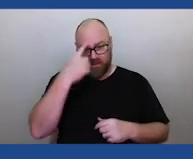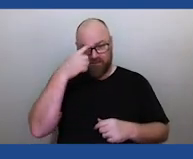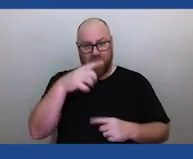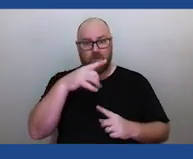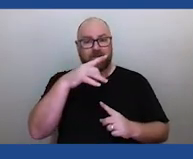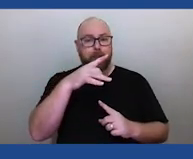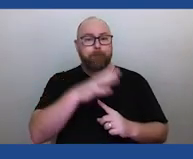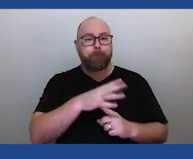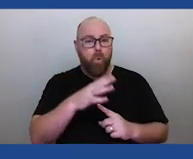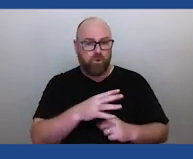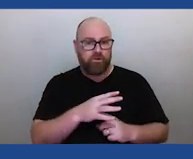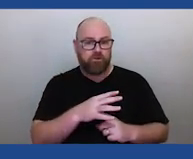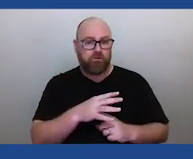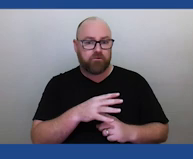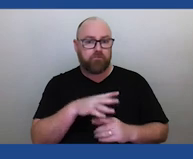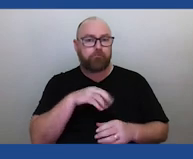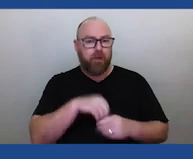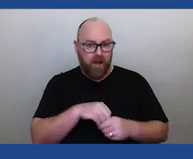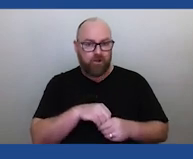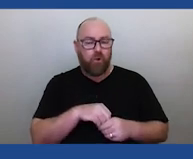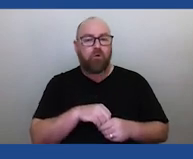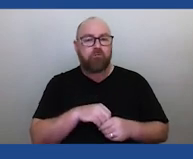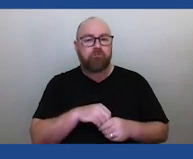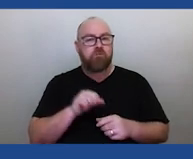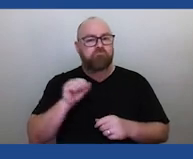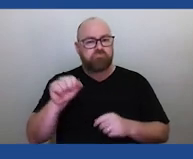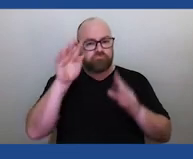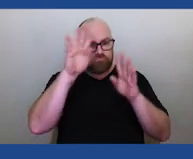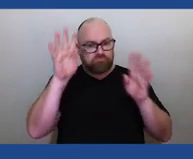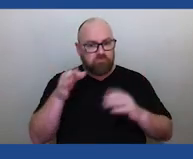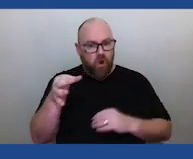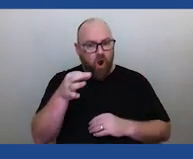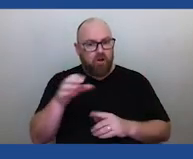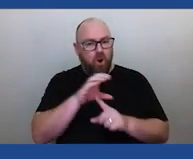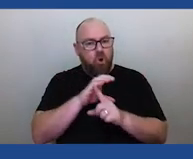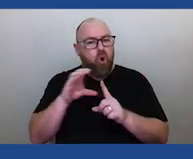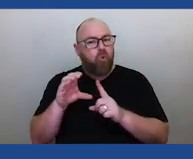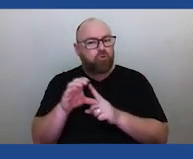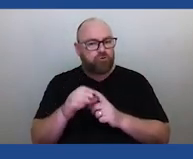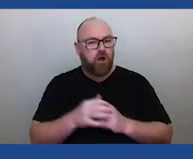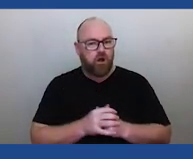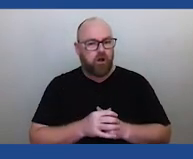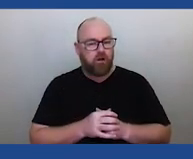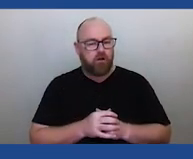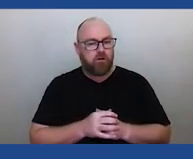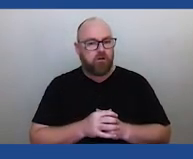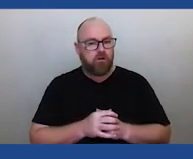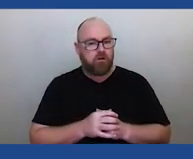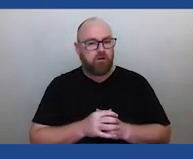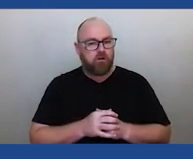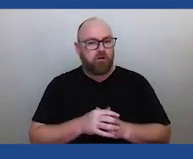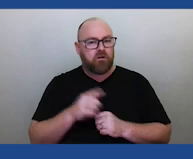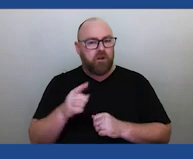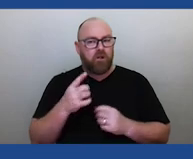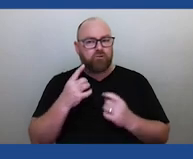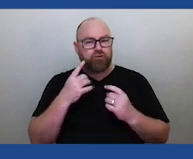element of Islander Culture in the Torres Strait that talks about a kind of phenomenon that